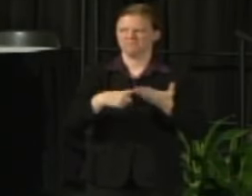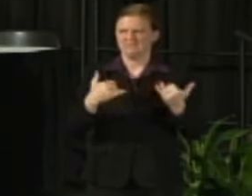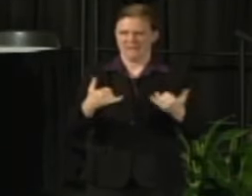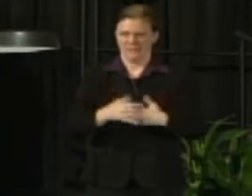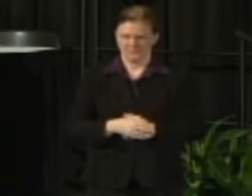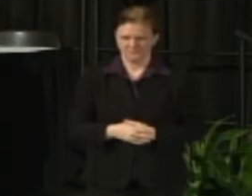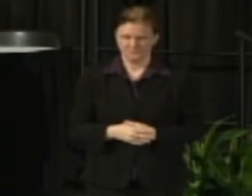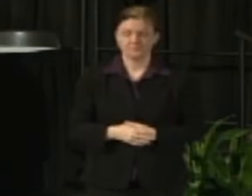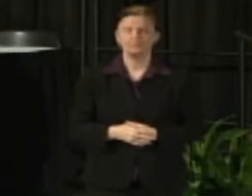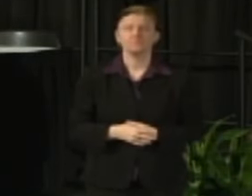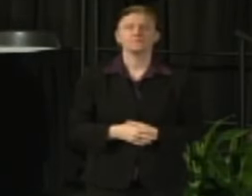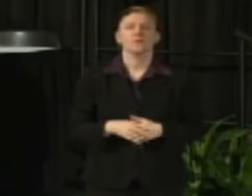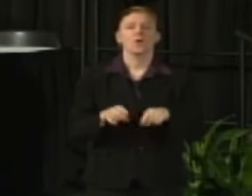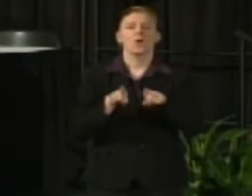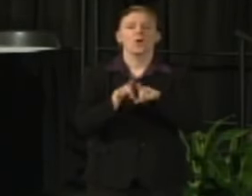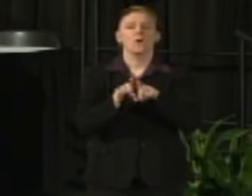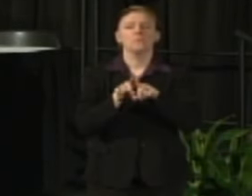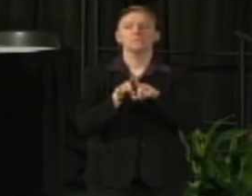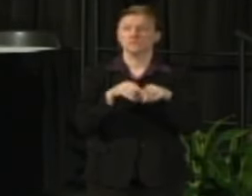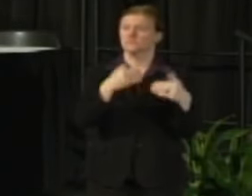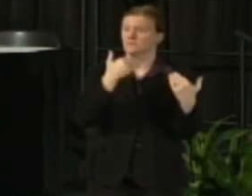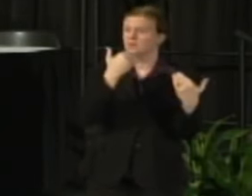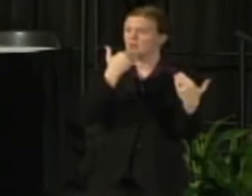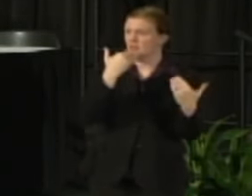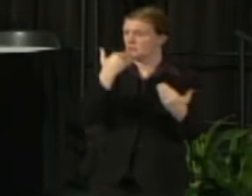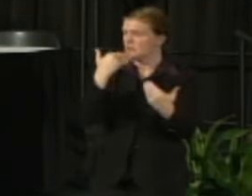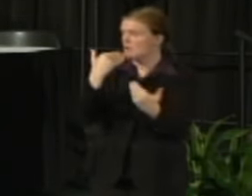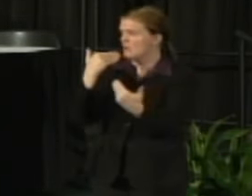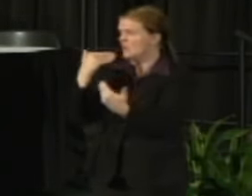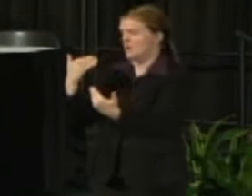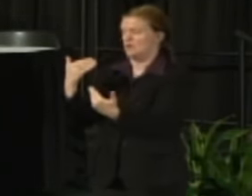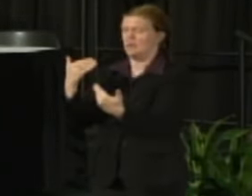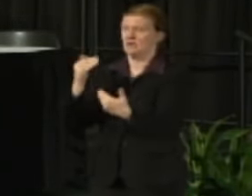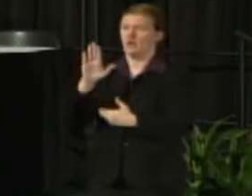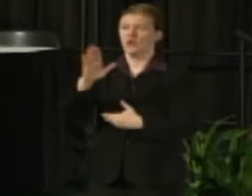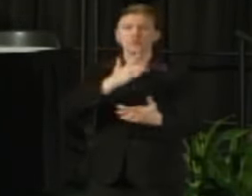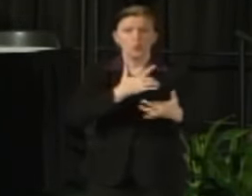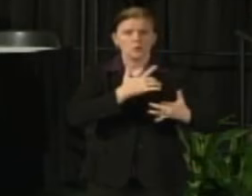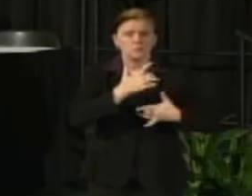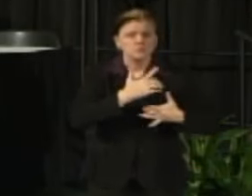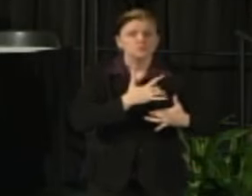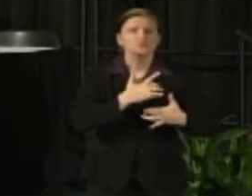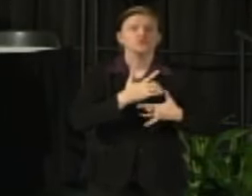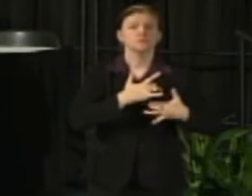I'd like to also start out by thanking you for the concerns that you've expressed the support